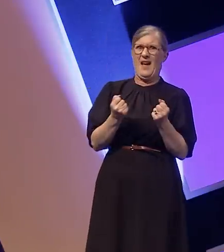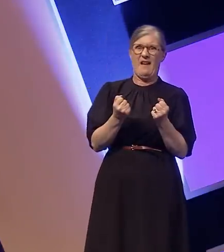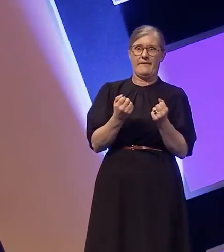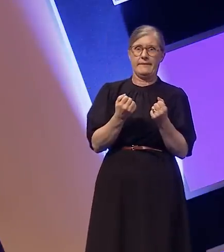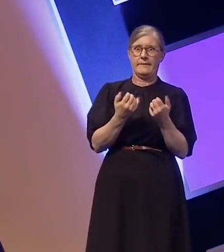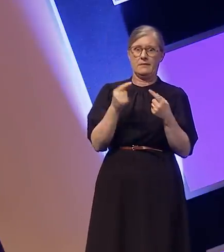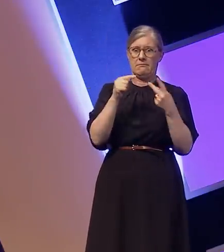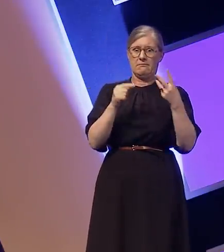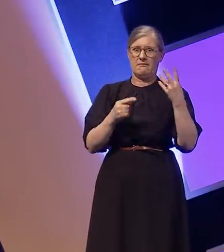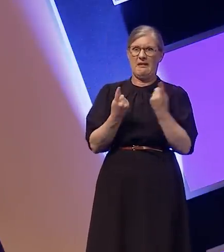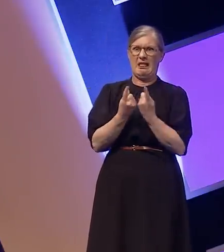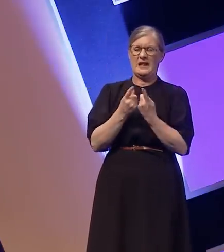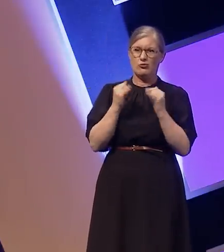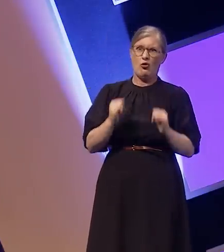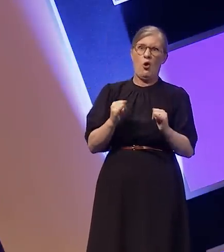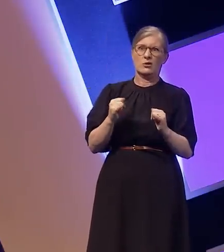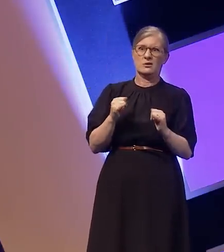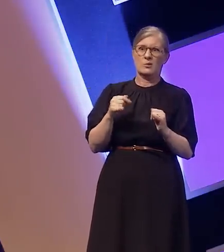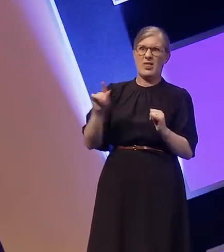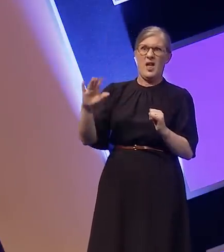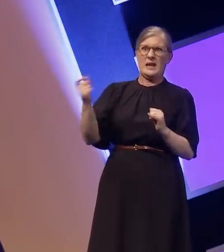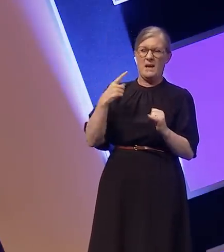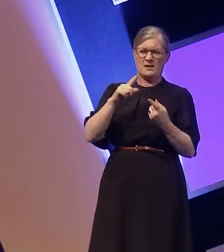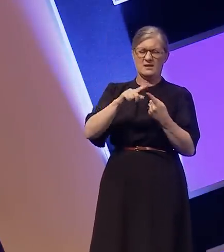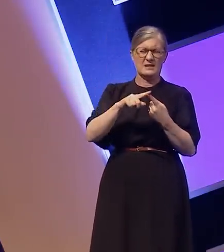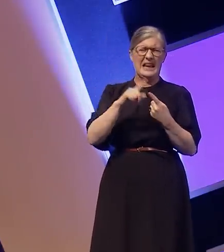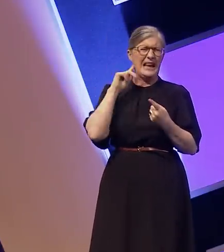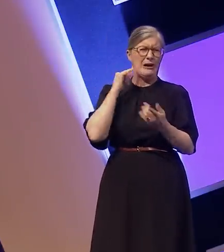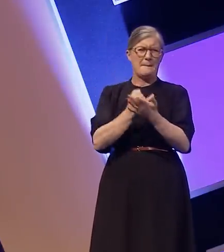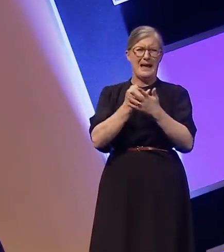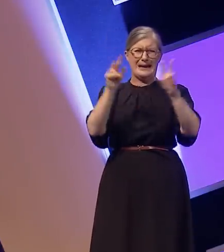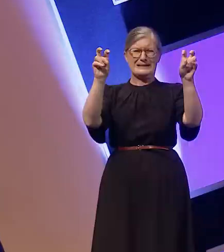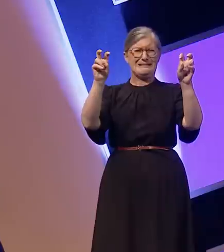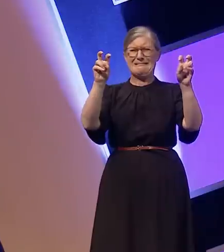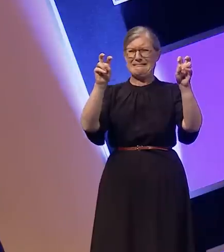For one, hearing-impaired is an offensive term, a quick google will tell you that.